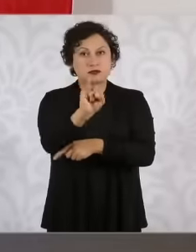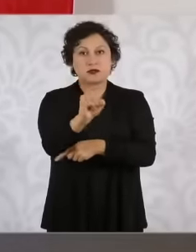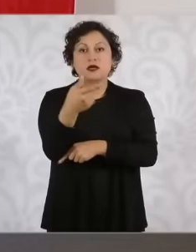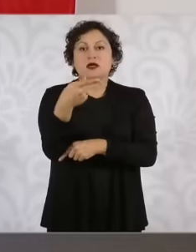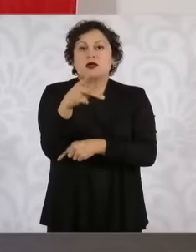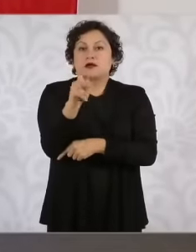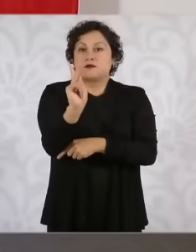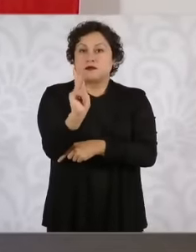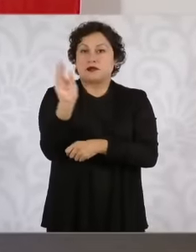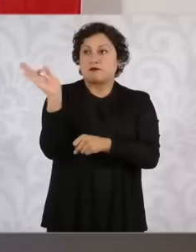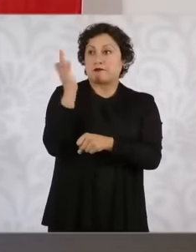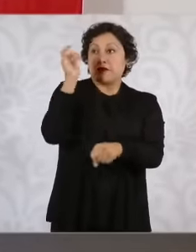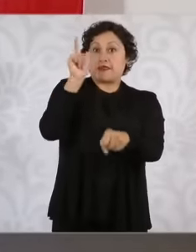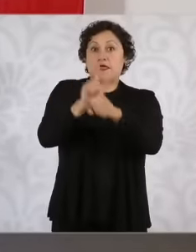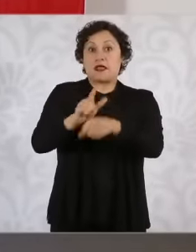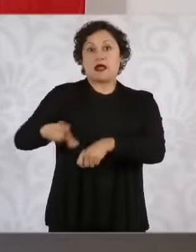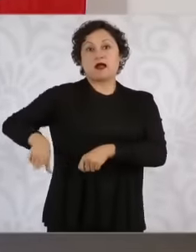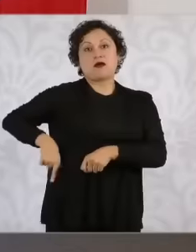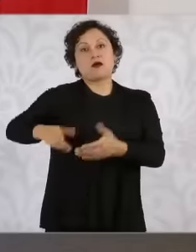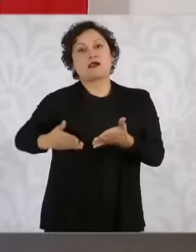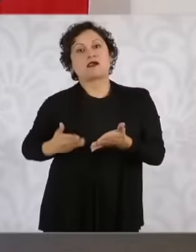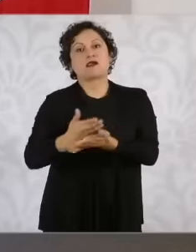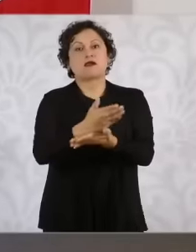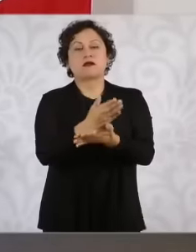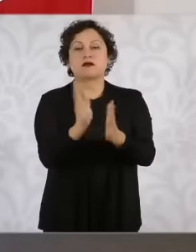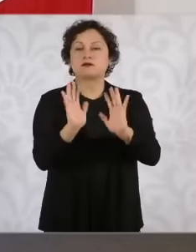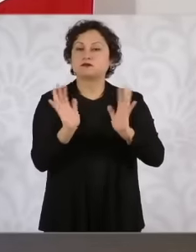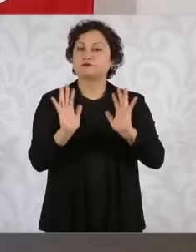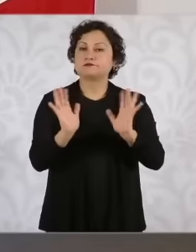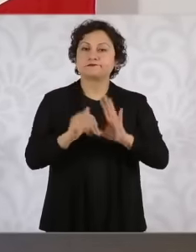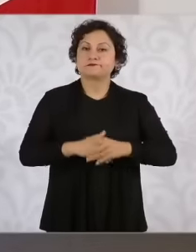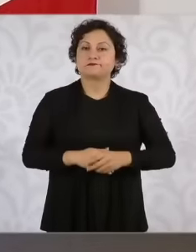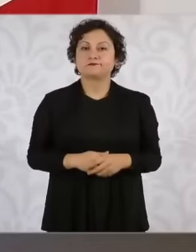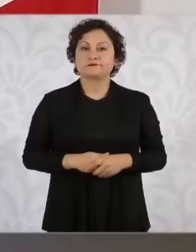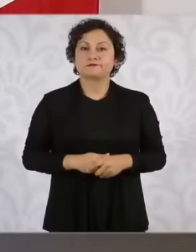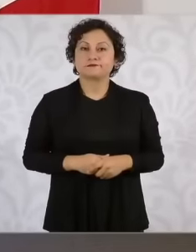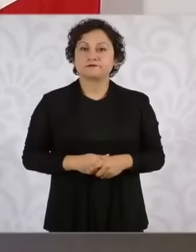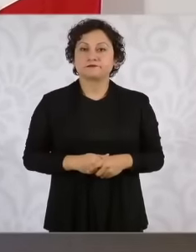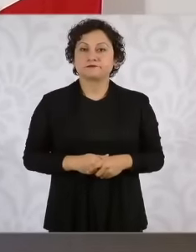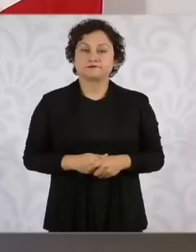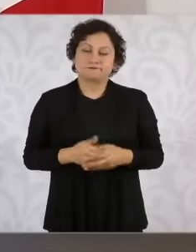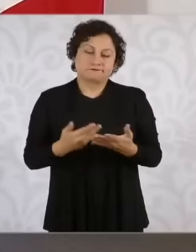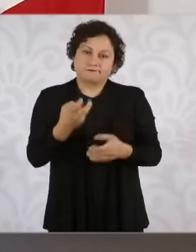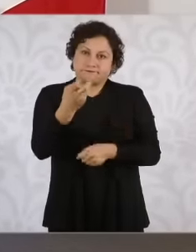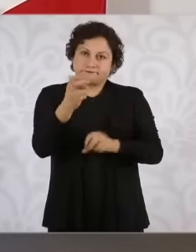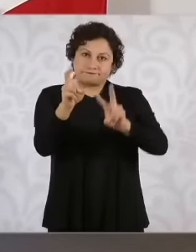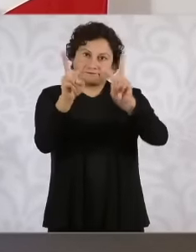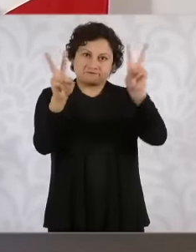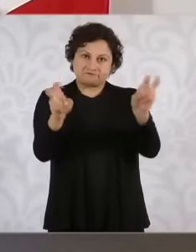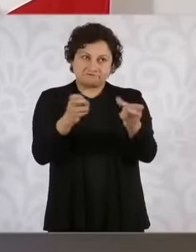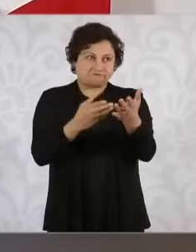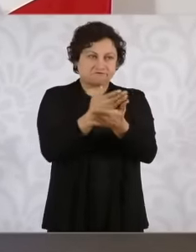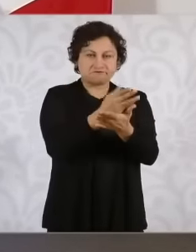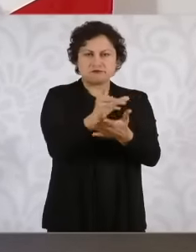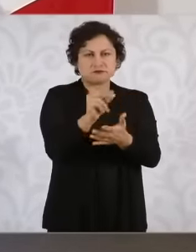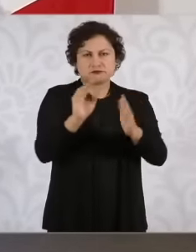the federation is intervening in the university, that is not what it is about. Rather, it is contributing. If there are